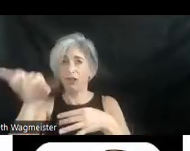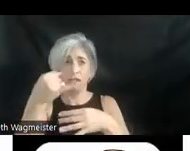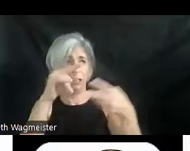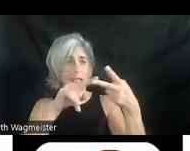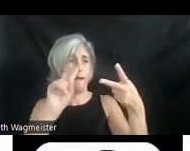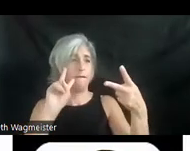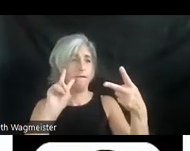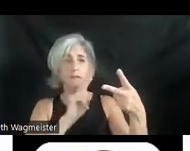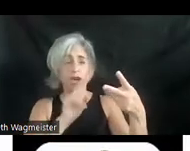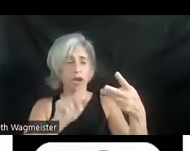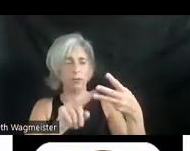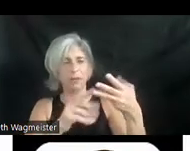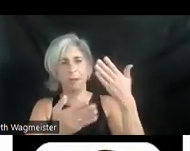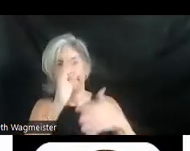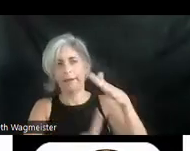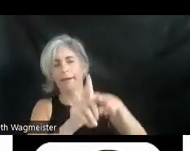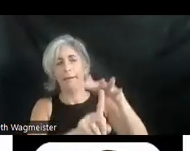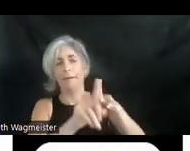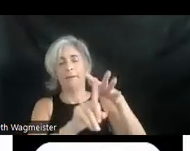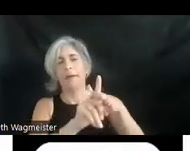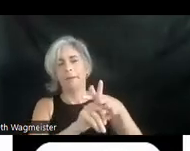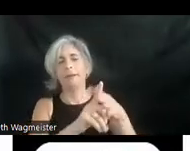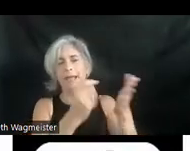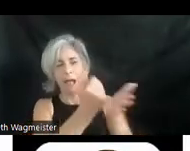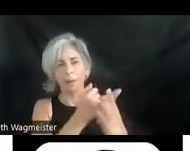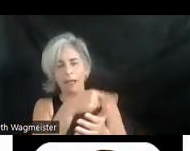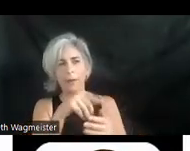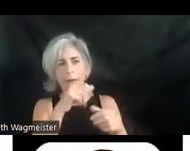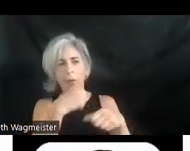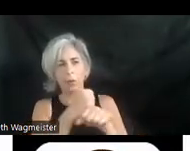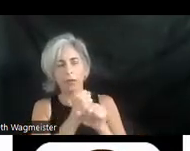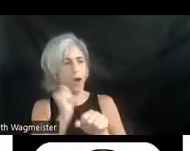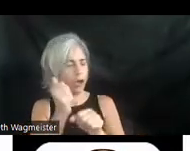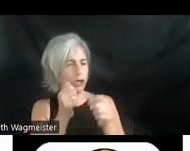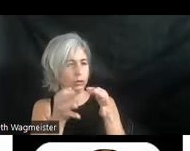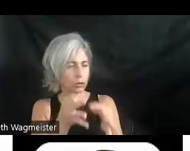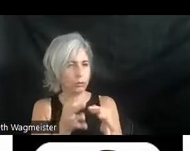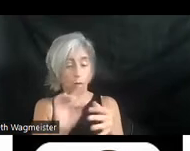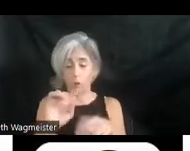that may come up periodically. It helps them. When we started with all of this I gave my